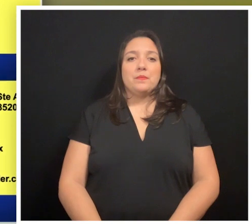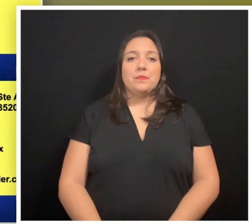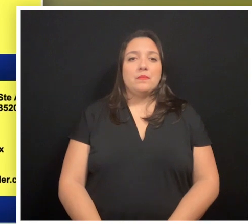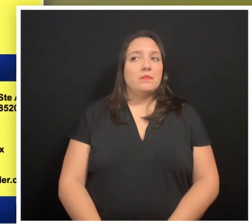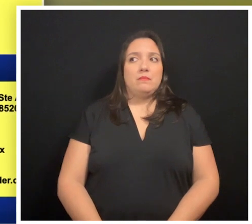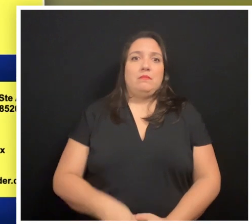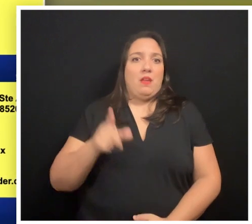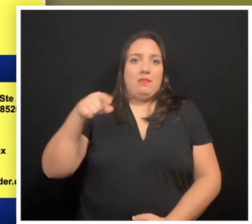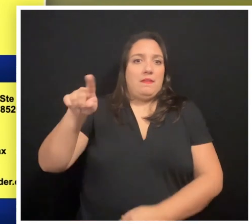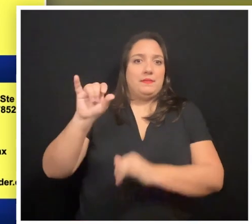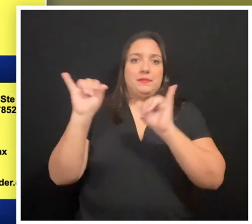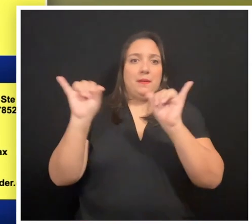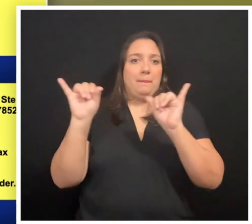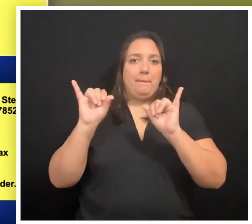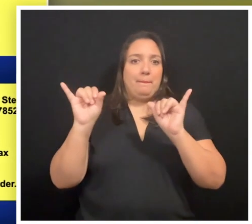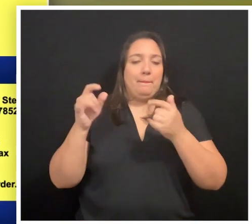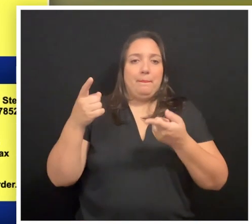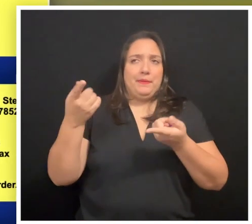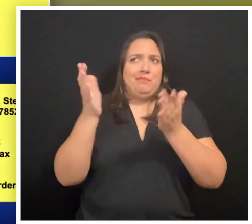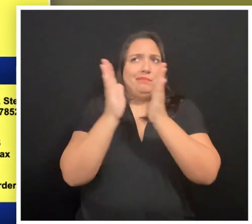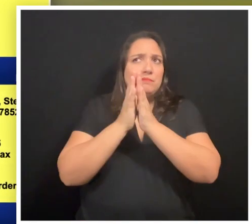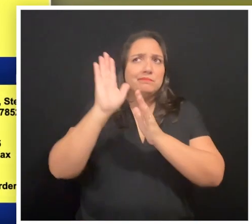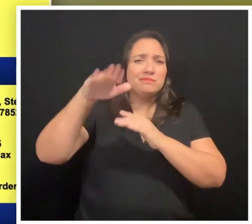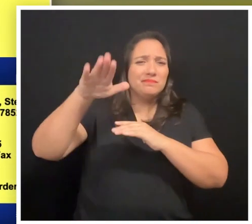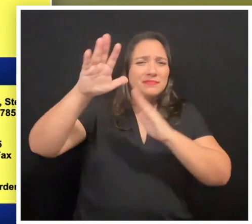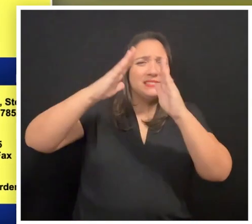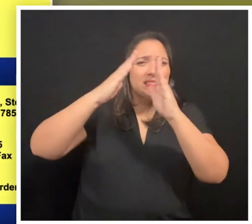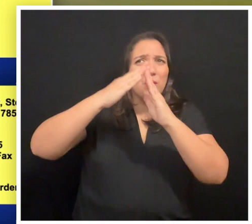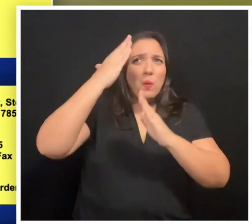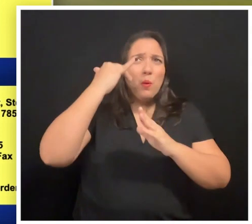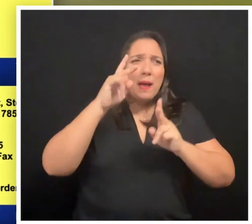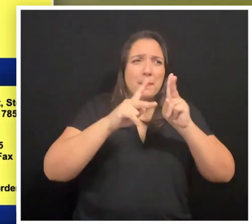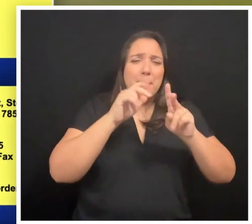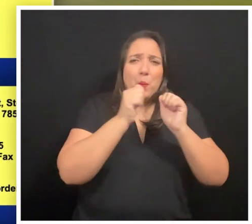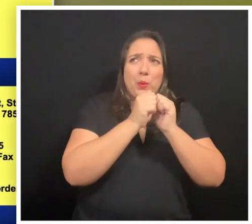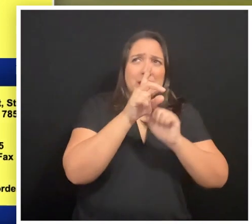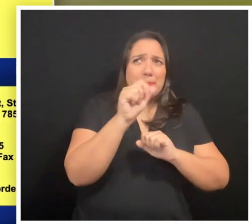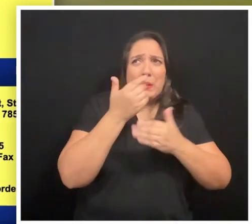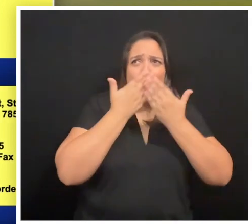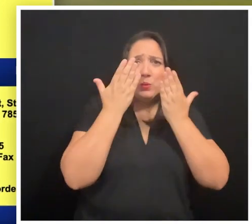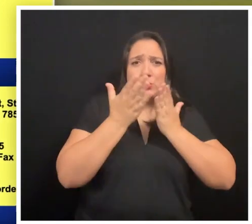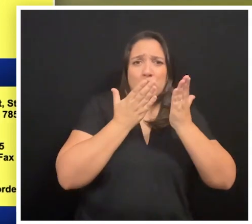They were doing the same. They were asking the city why people with disabilities were not receiving services.